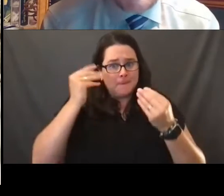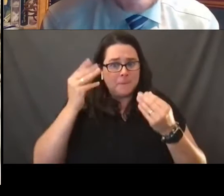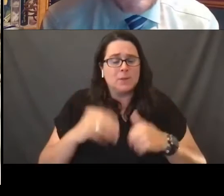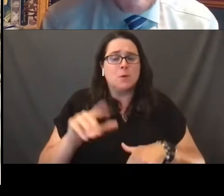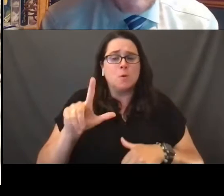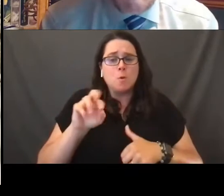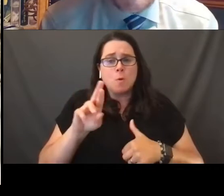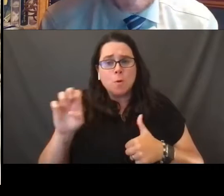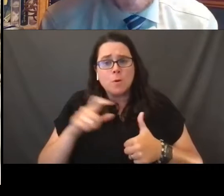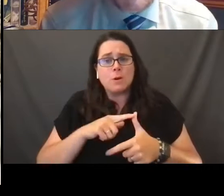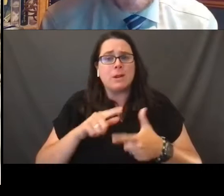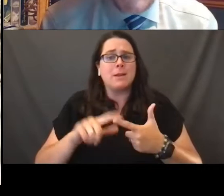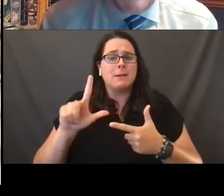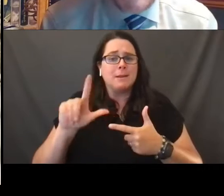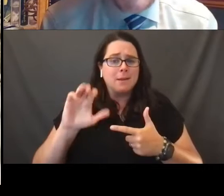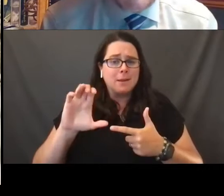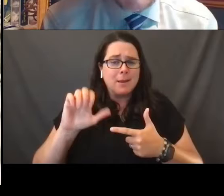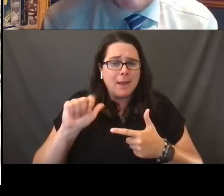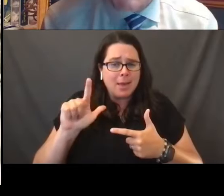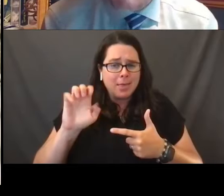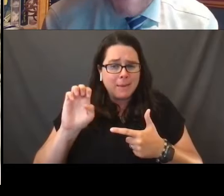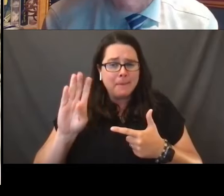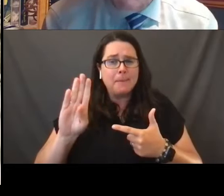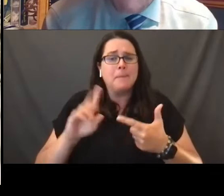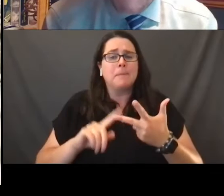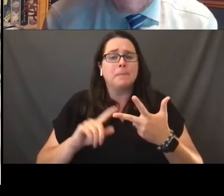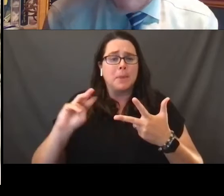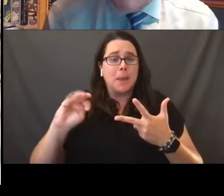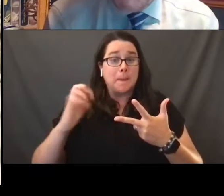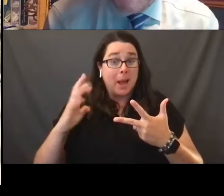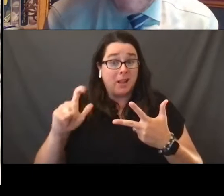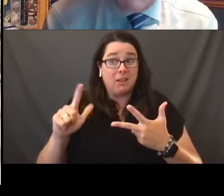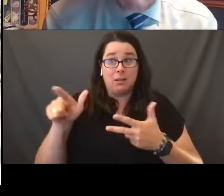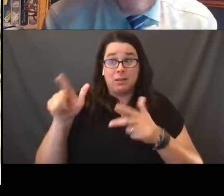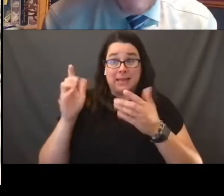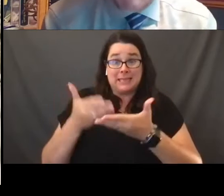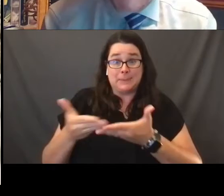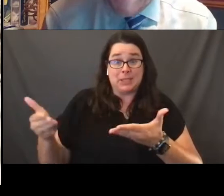that the material is sometimes dense, it's sometimes thick,